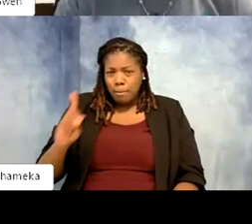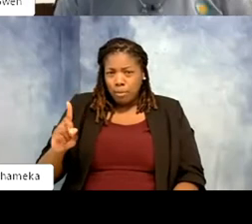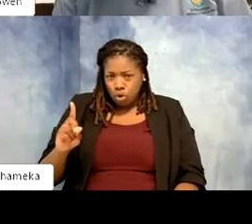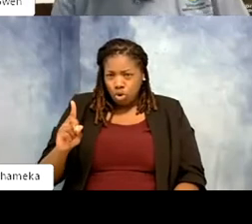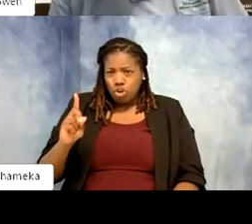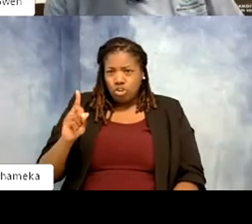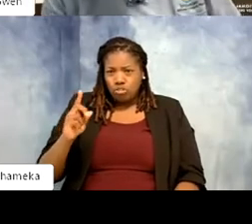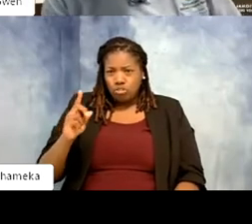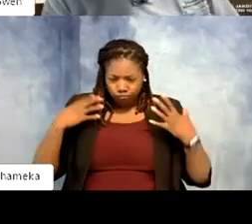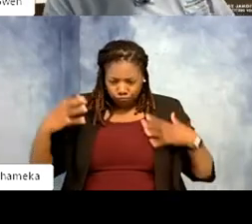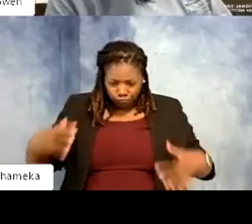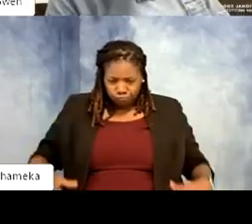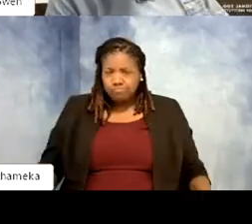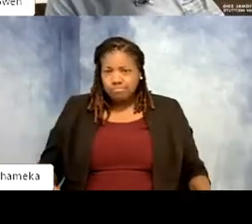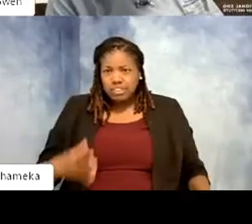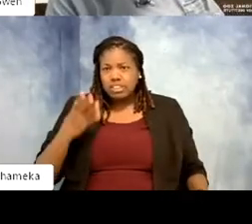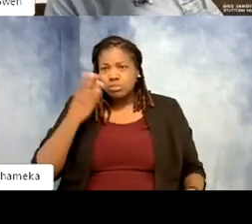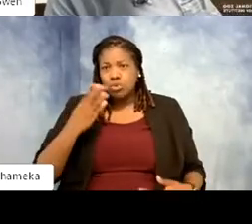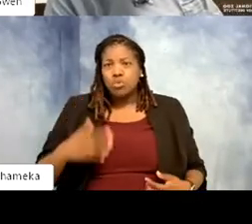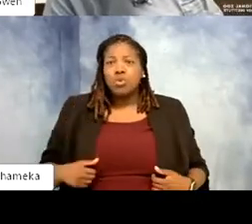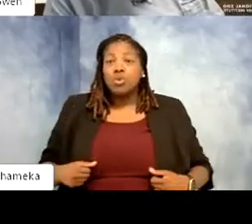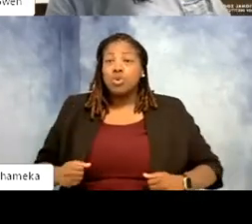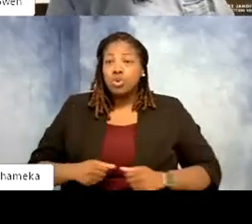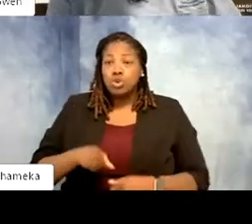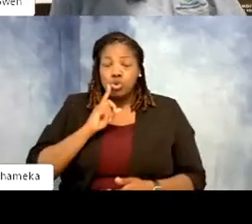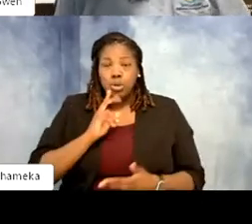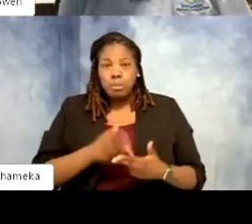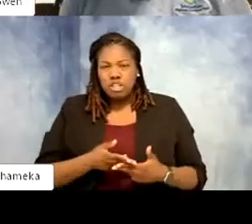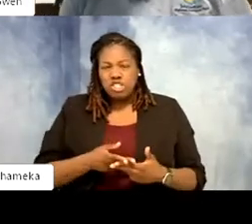that's so incredible. So you mentioned that you didn't originally want to be a bird keeper or